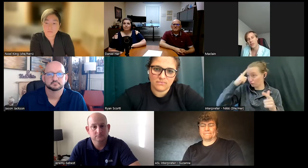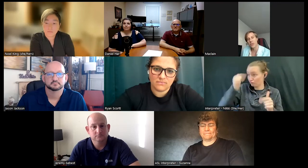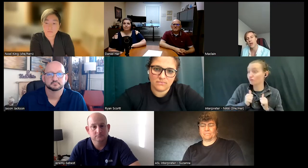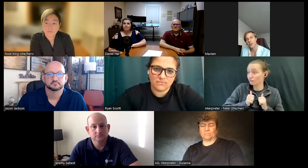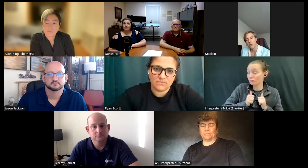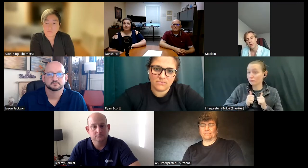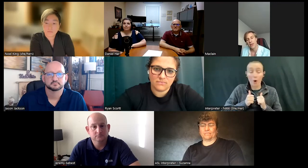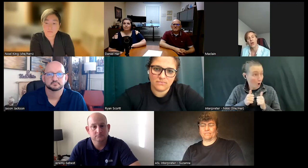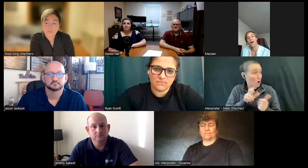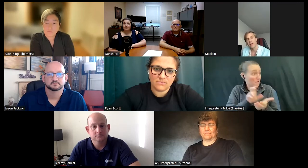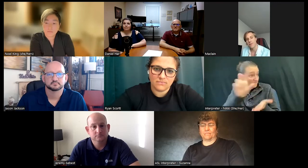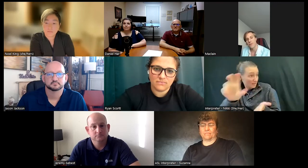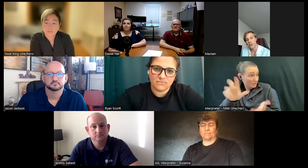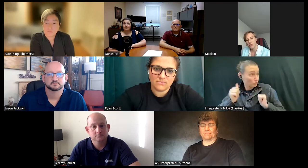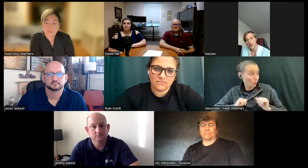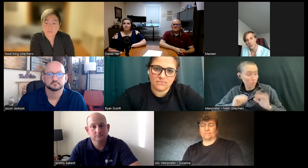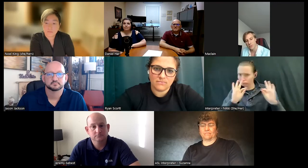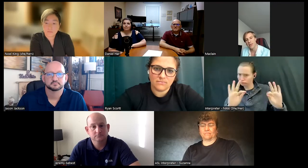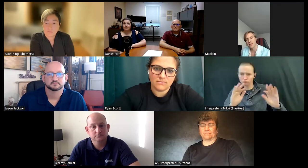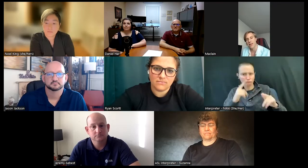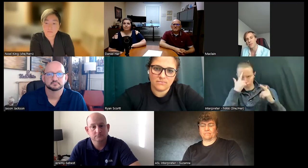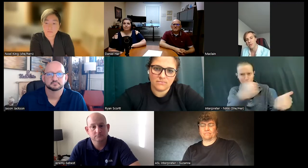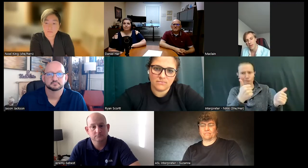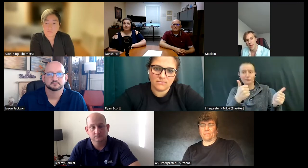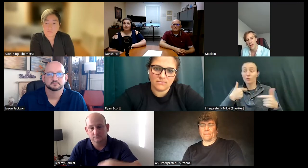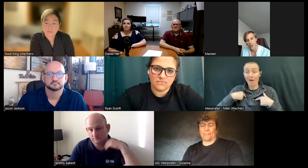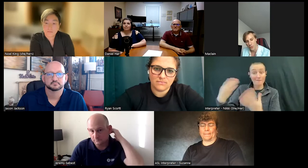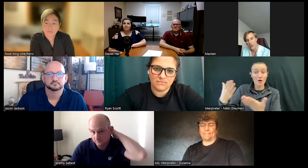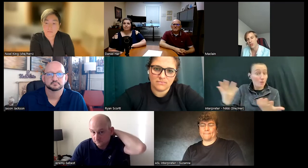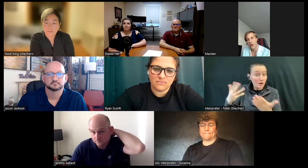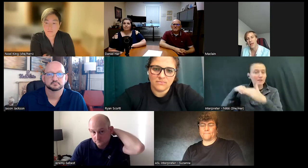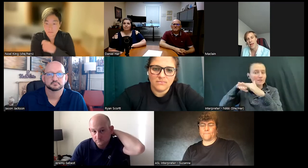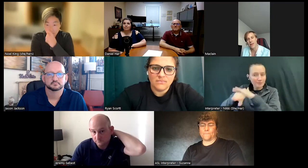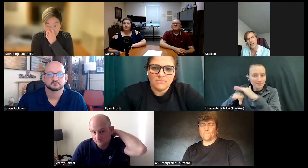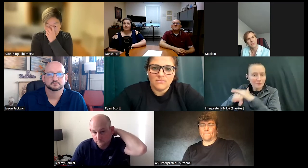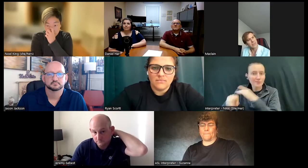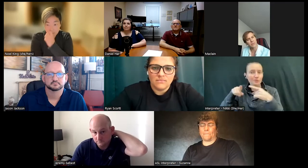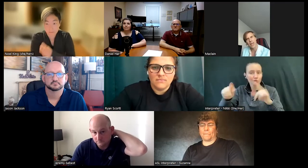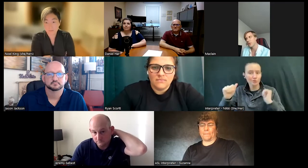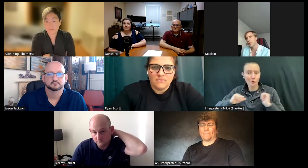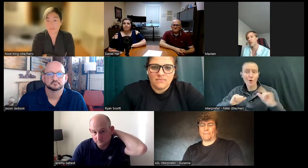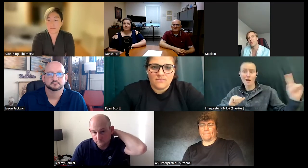invest in the show and so all I did for the show was make it accessible and during the show that guy comes up to me he's like I didn't know you're going to